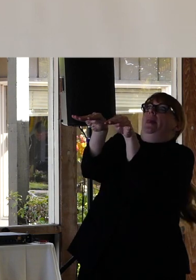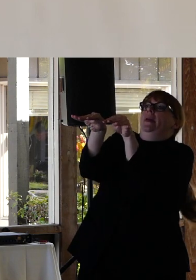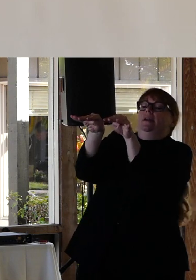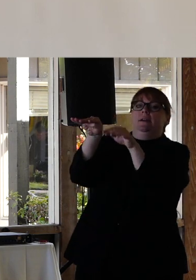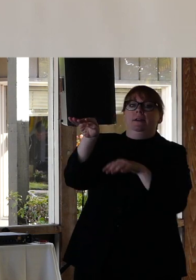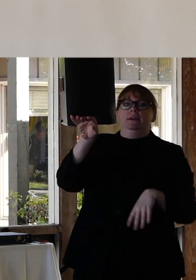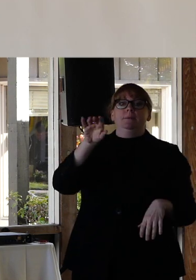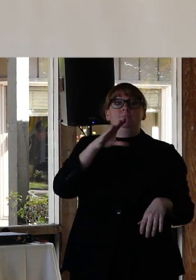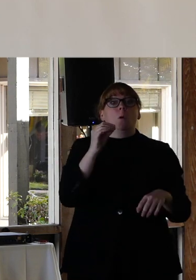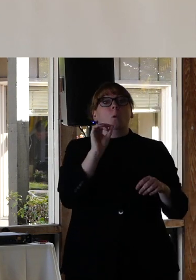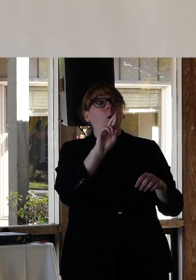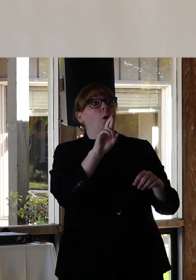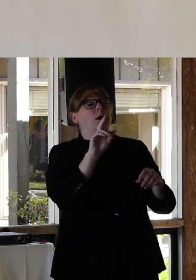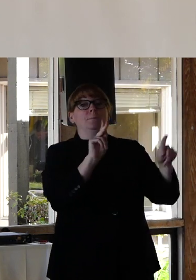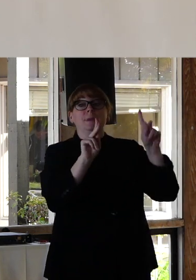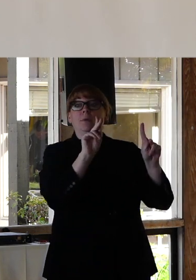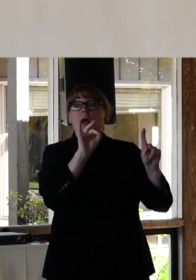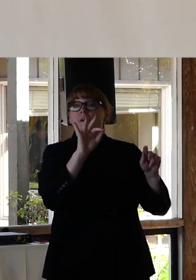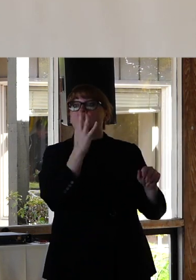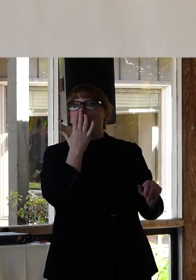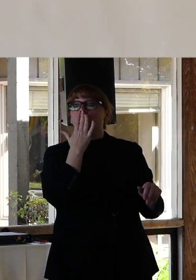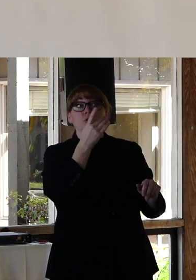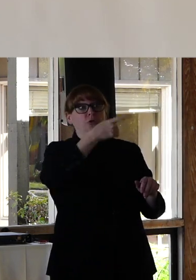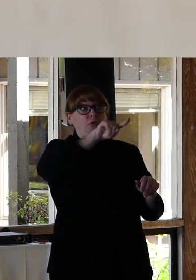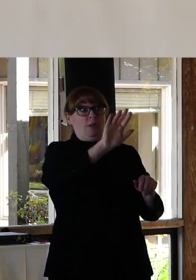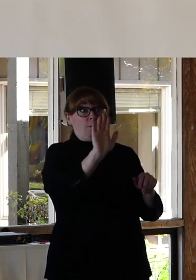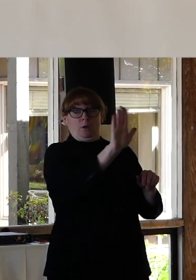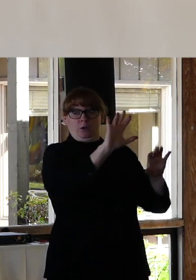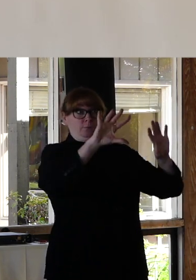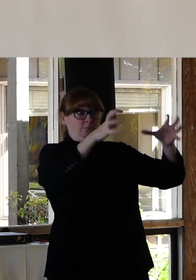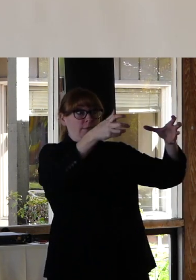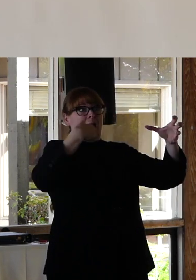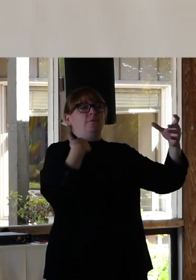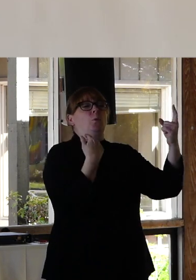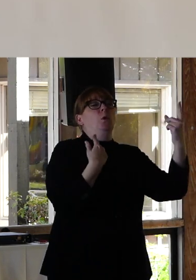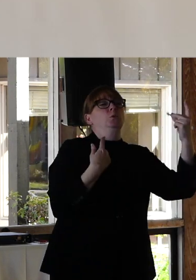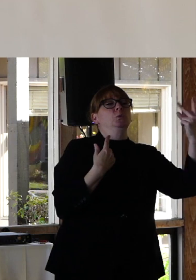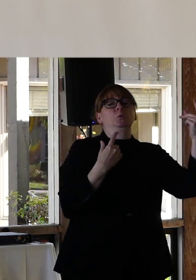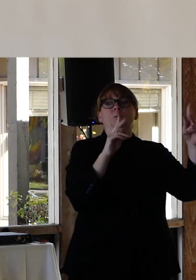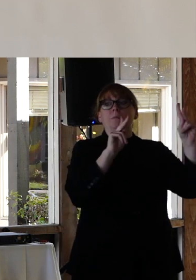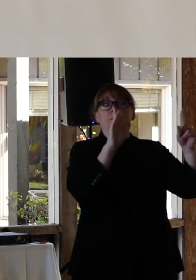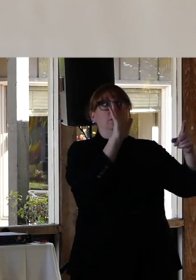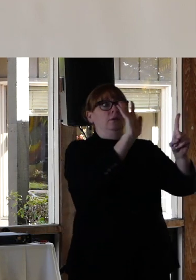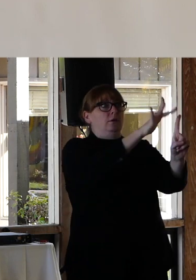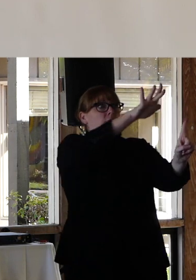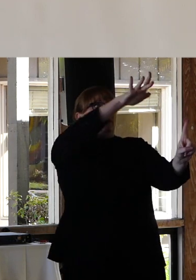communities of color. You find the one or two people who are light skinned